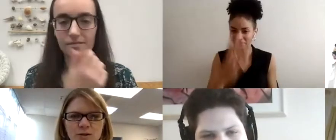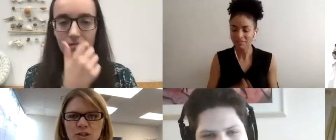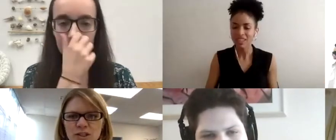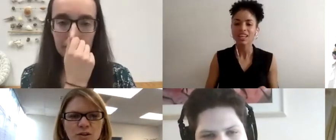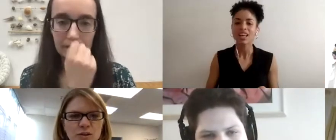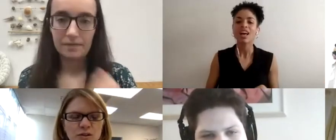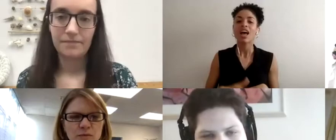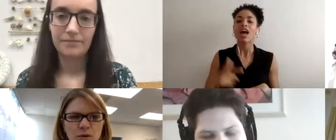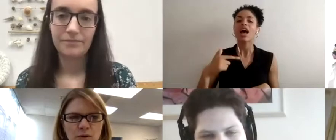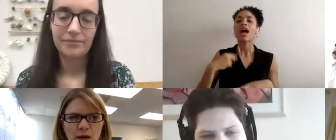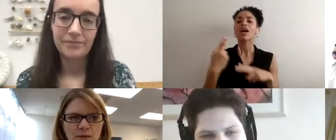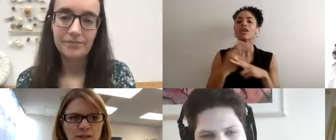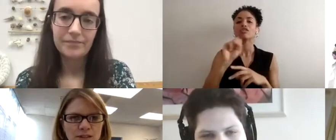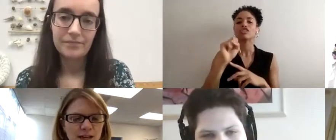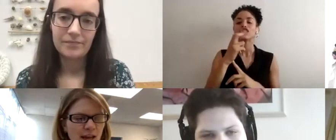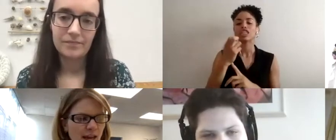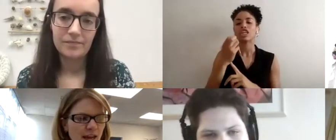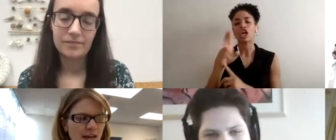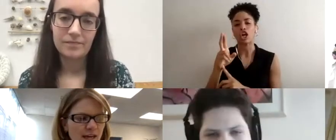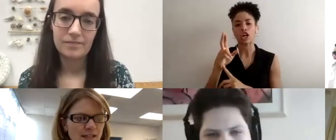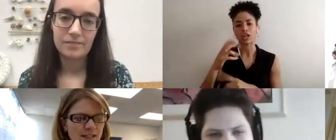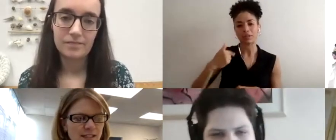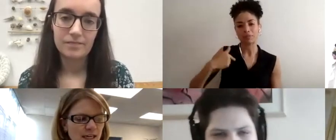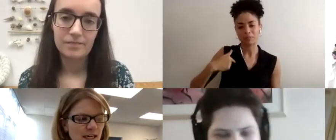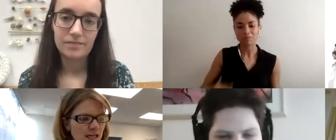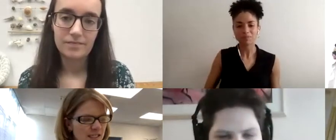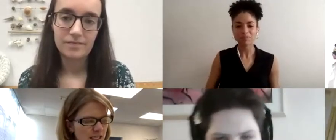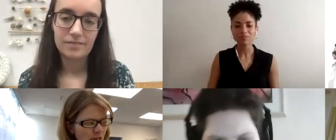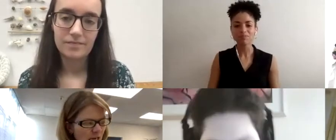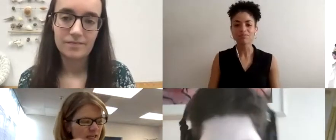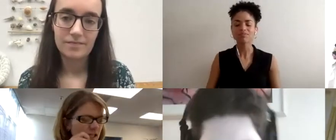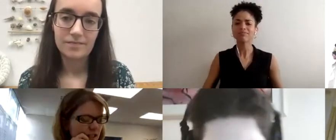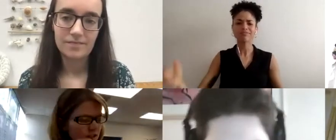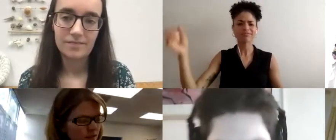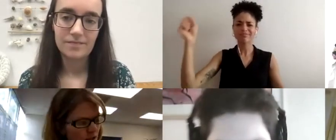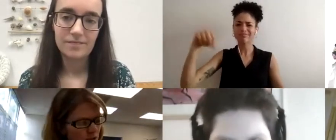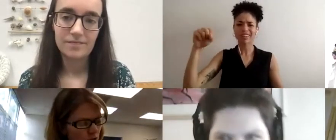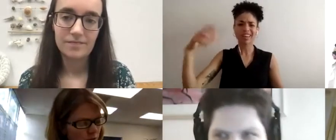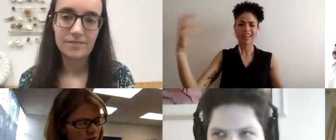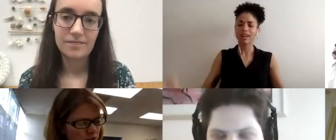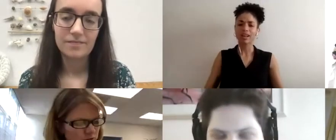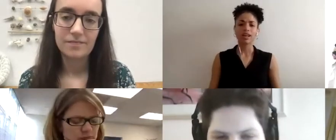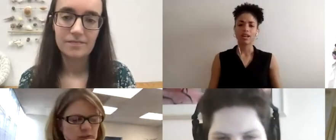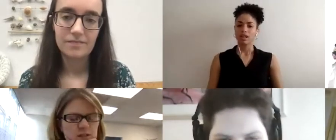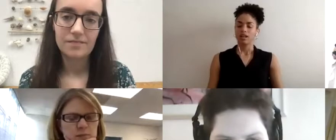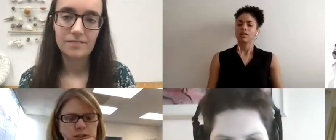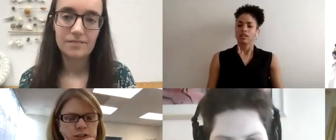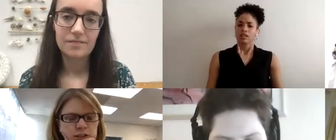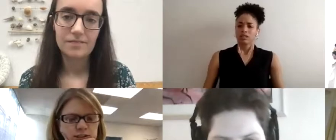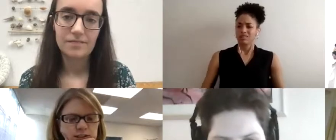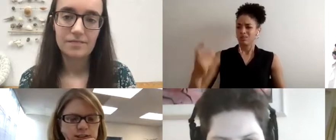she/her/hers pronouns. And, yeah, I think this question of disability justice, to